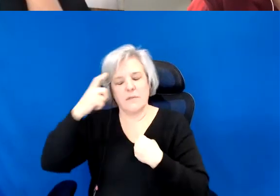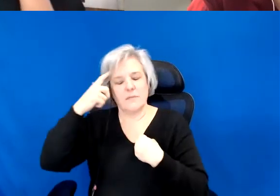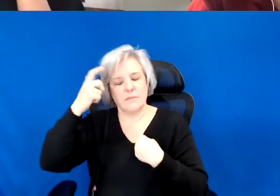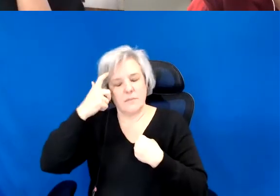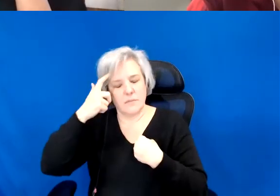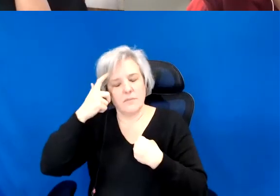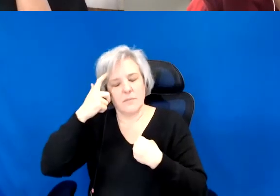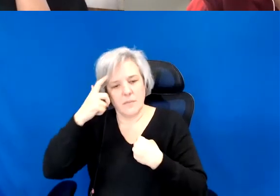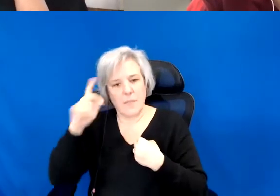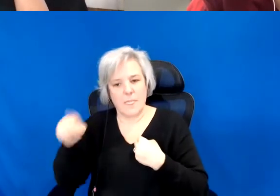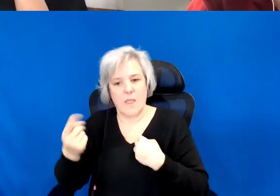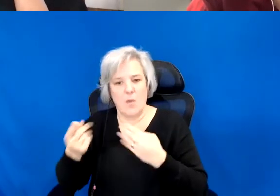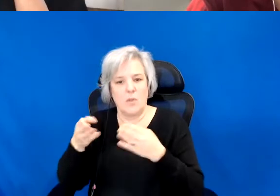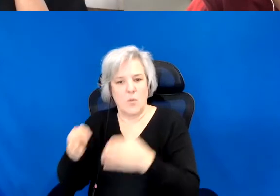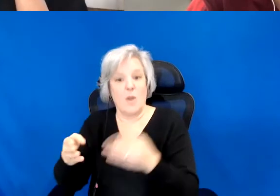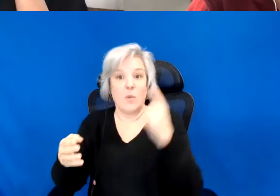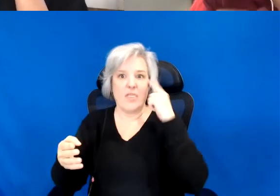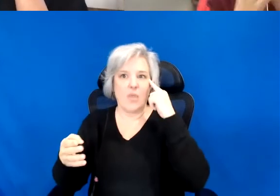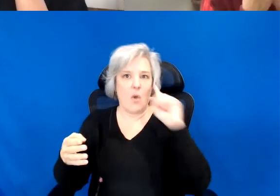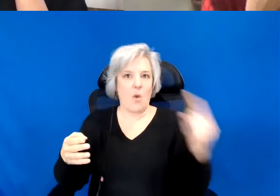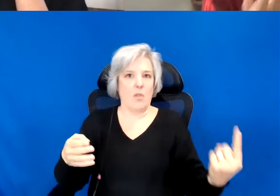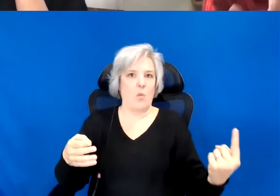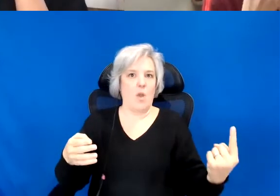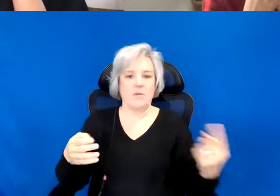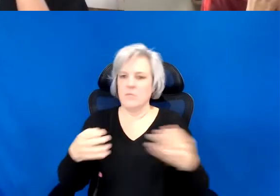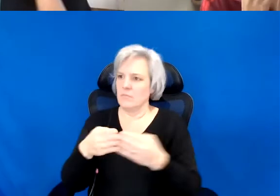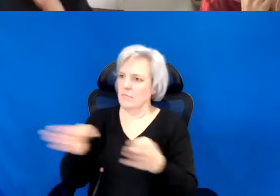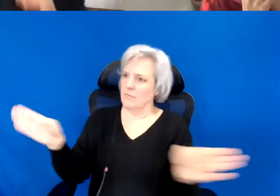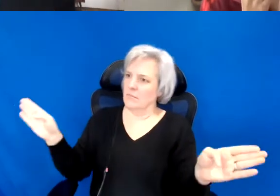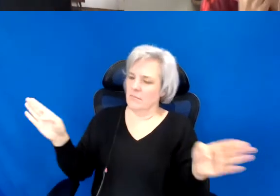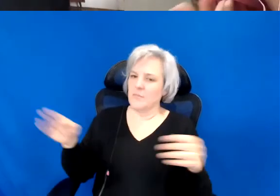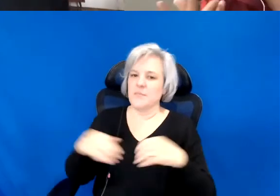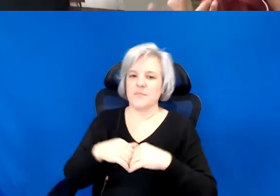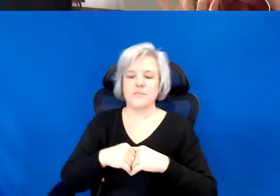Yeah I mean I think a lot of what you are saying is about catastrophe.